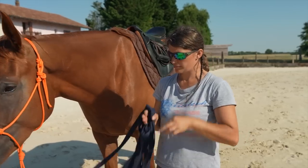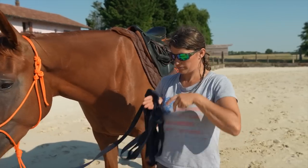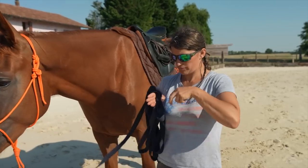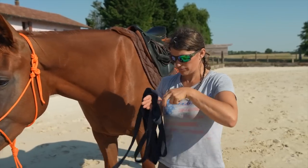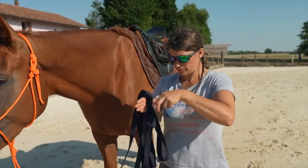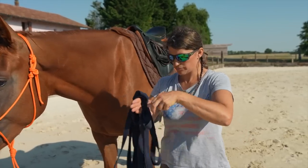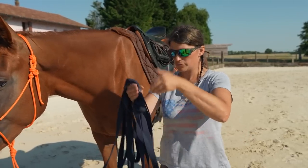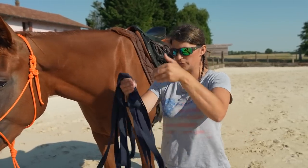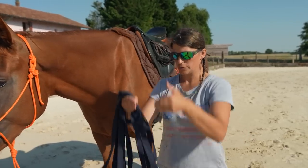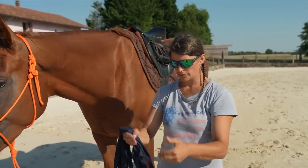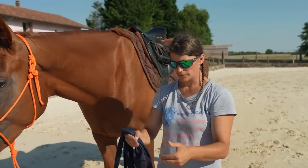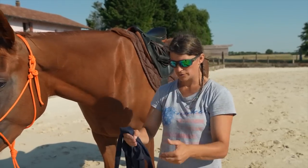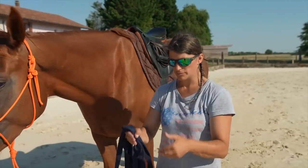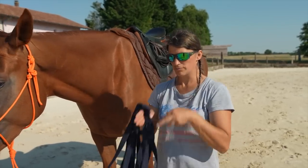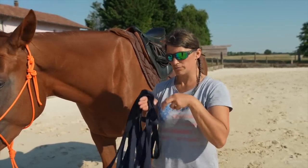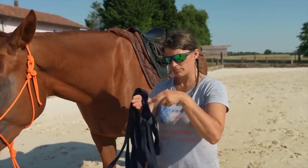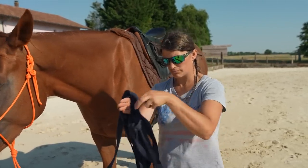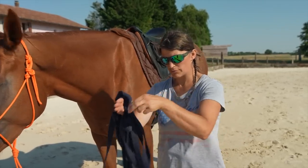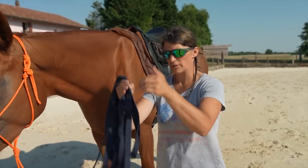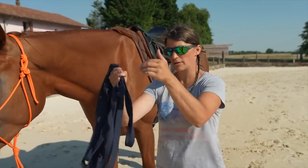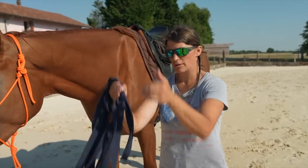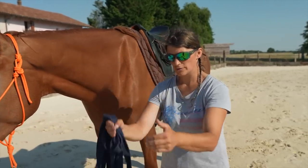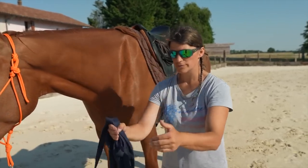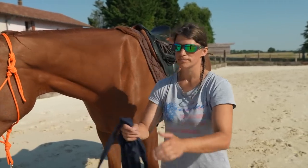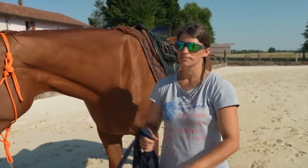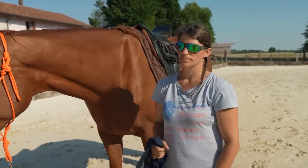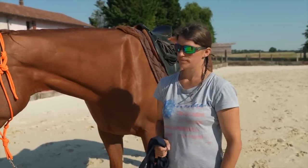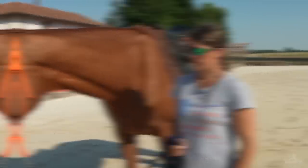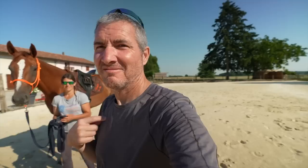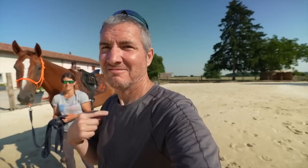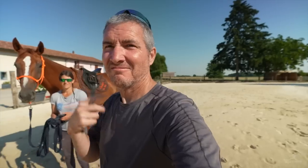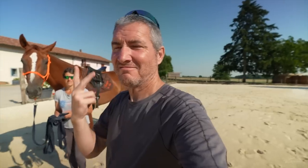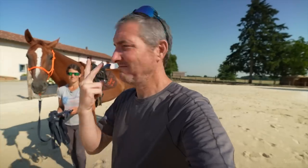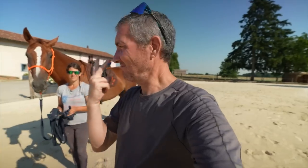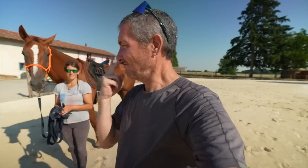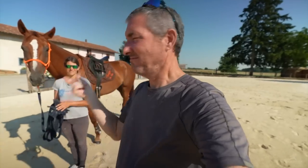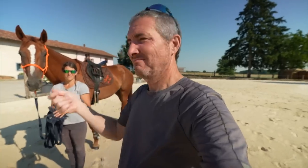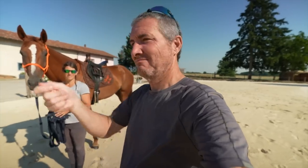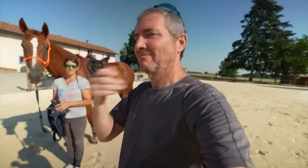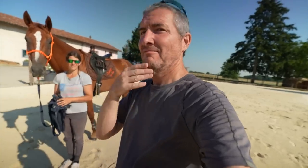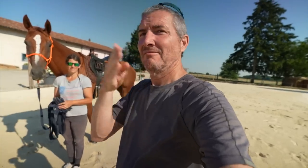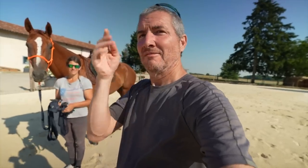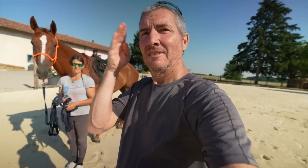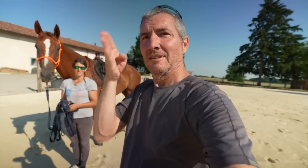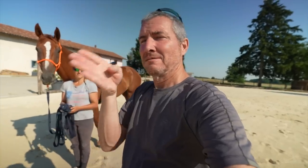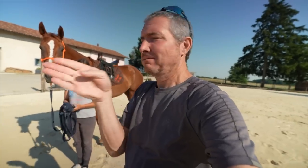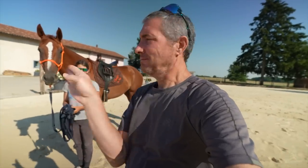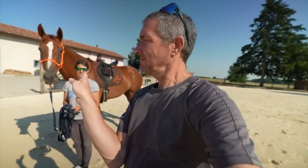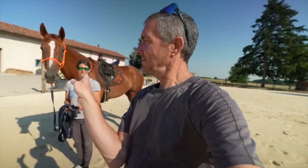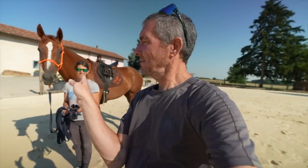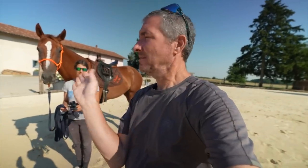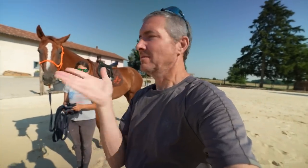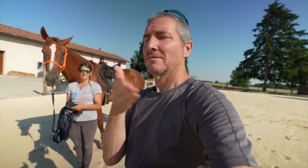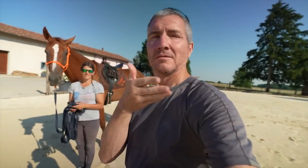We will walk, stop, walk, and stop. I see that the horse keeps turning her neck